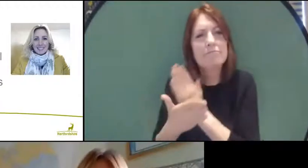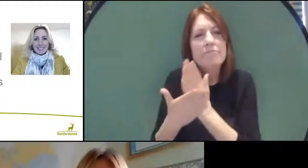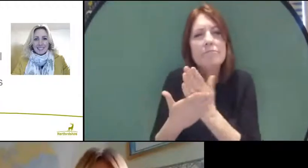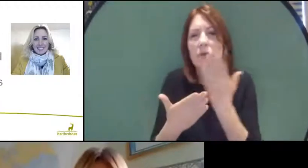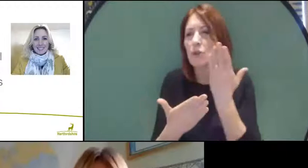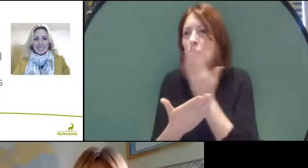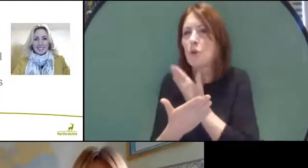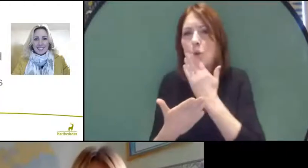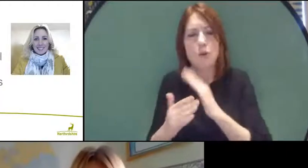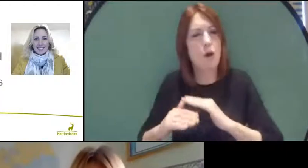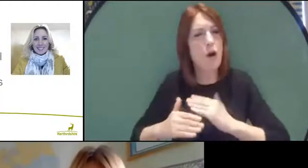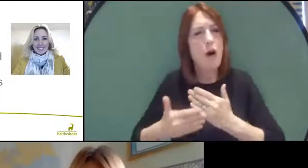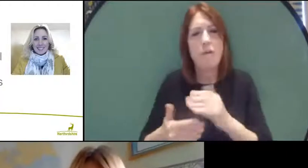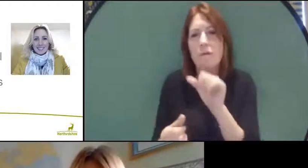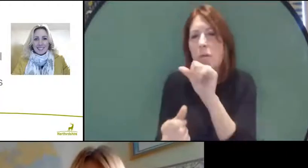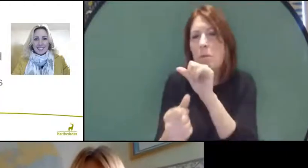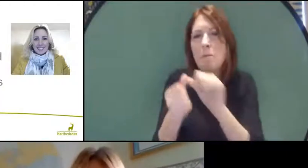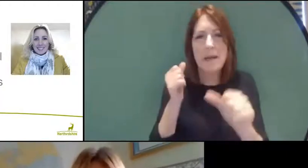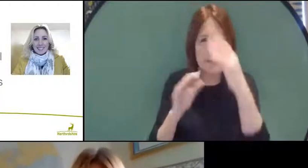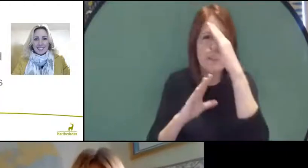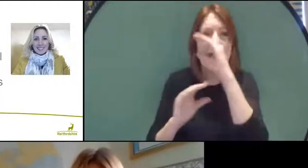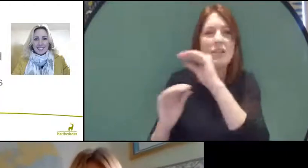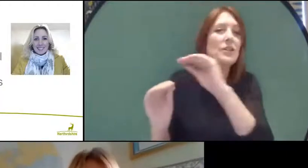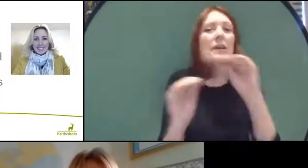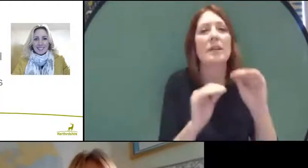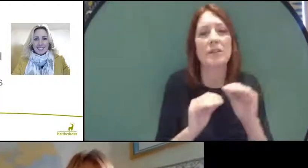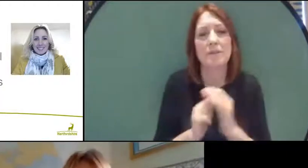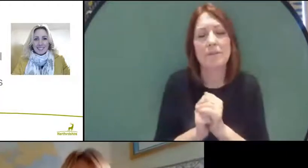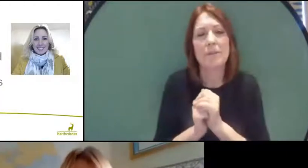offering the best education possible. However, in the last year or so what